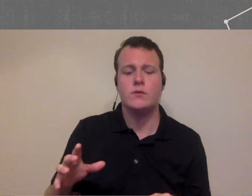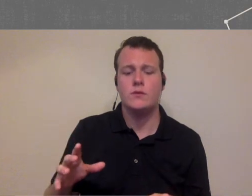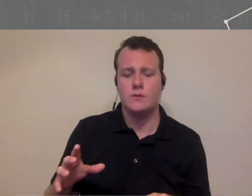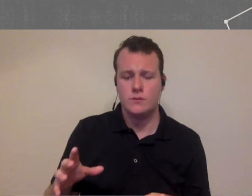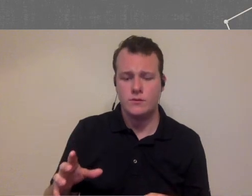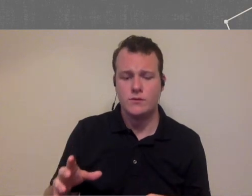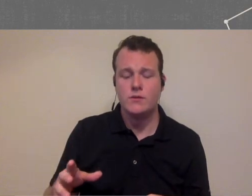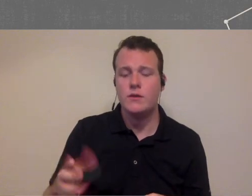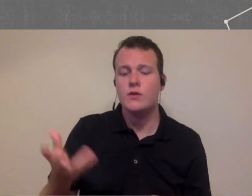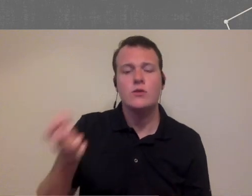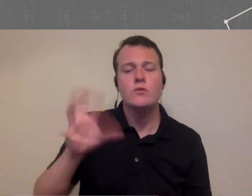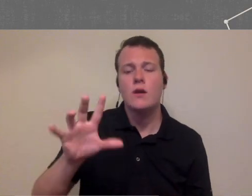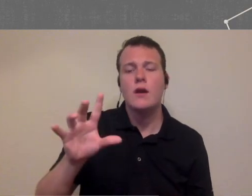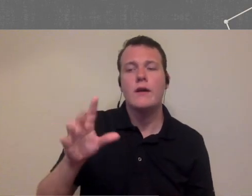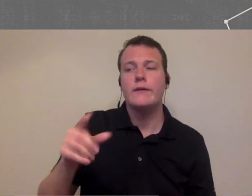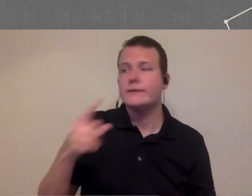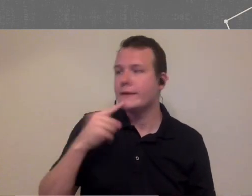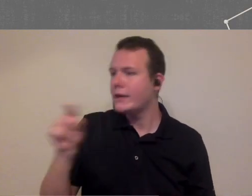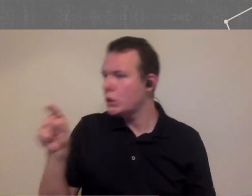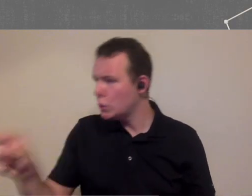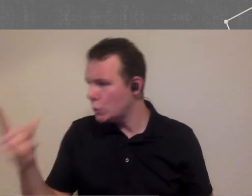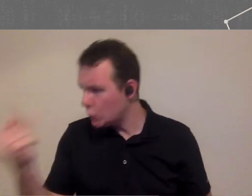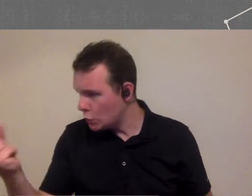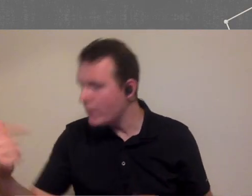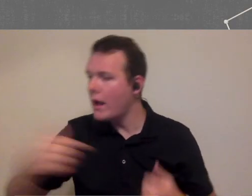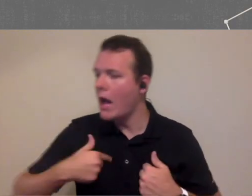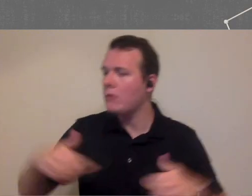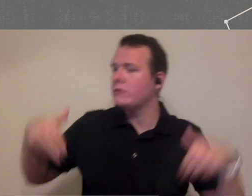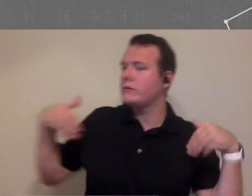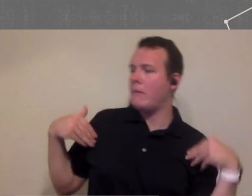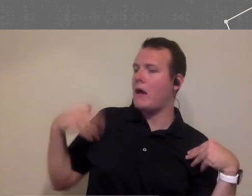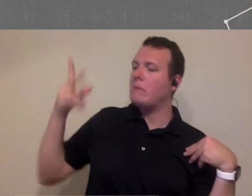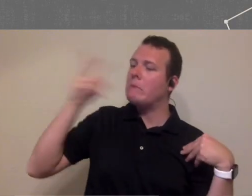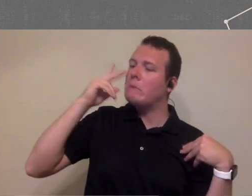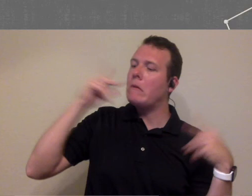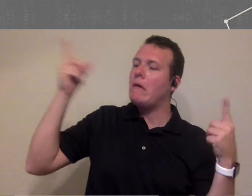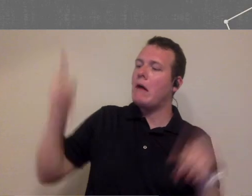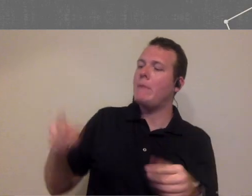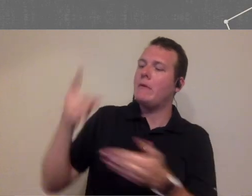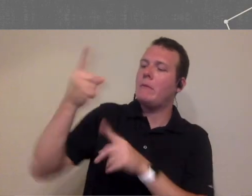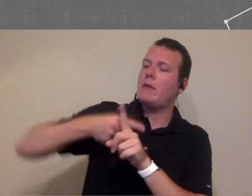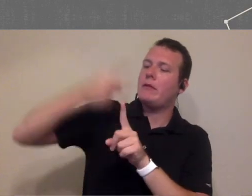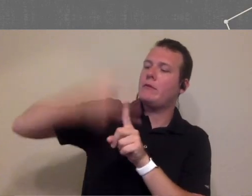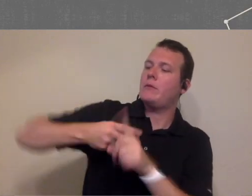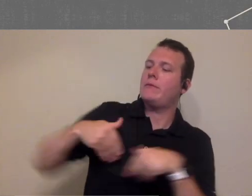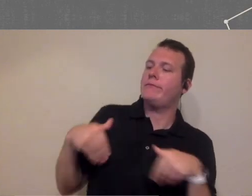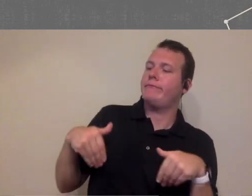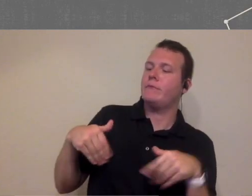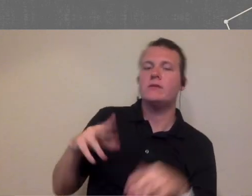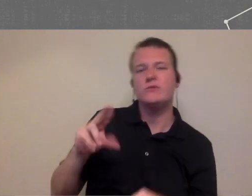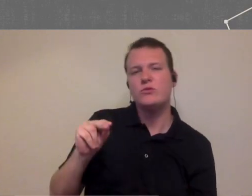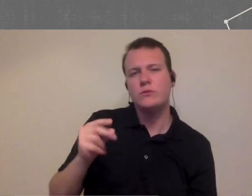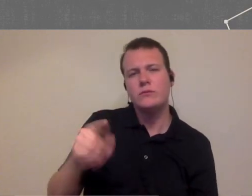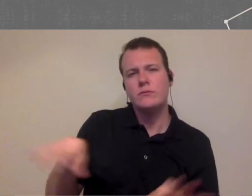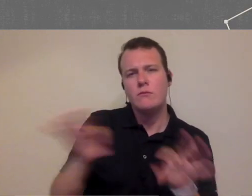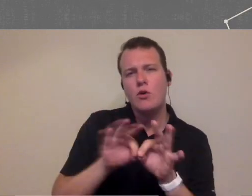process you don't want to just say like hey you're gonna do this I'm gonna step back and we'll see what happens in a few months you probably want to be some